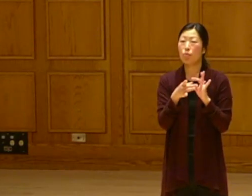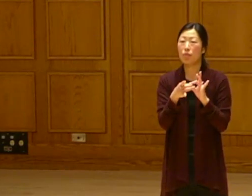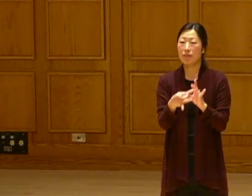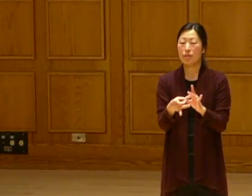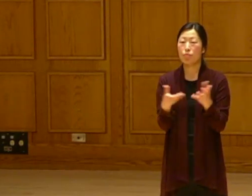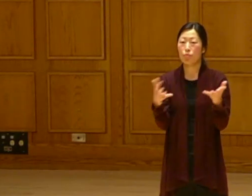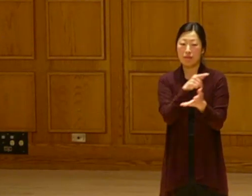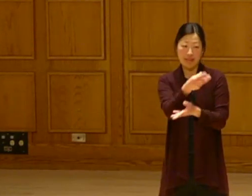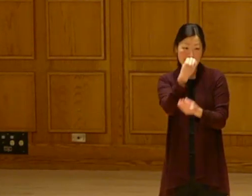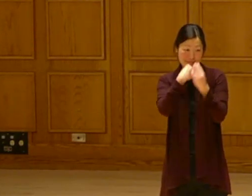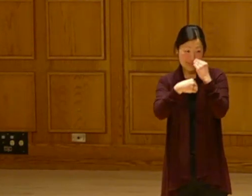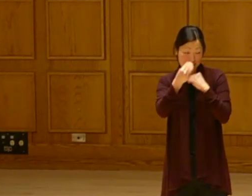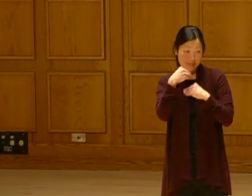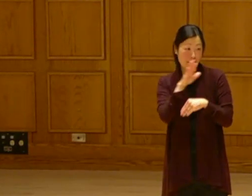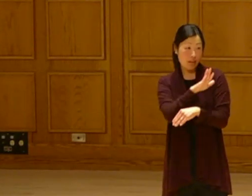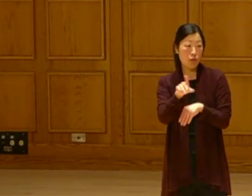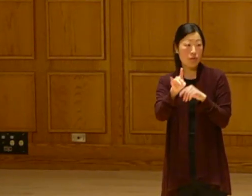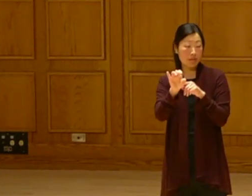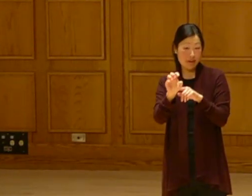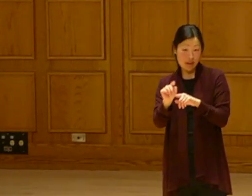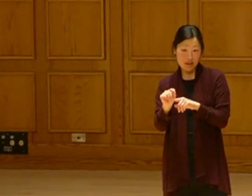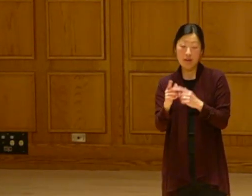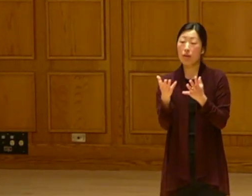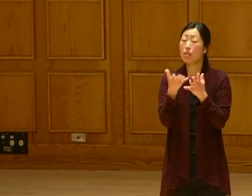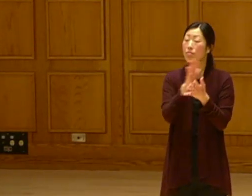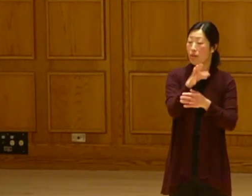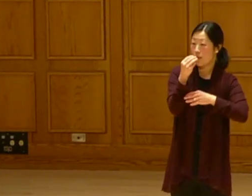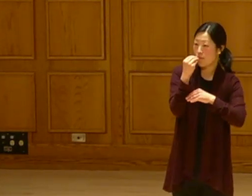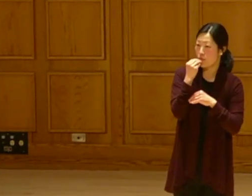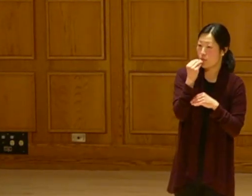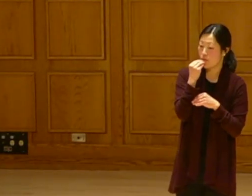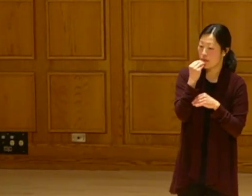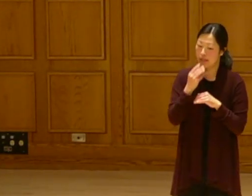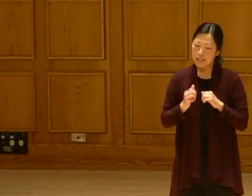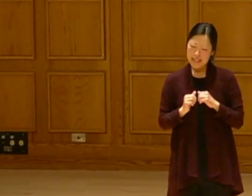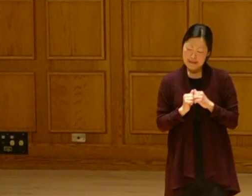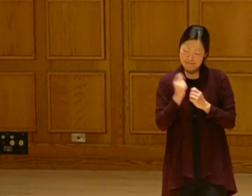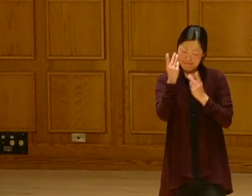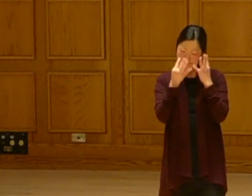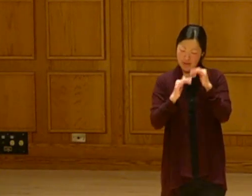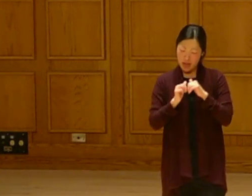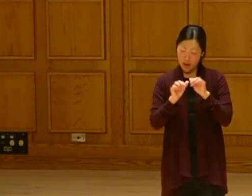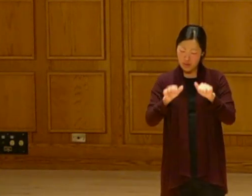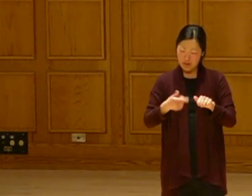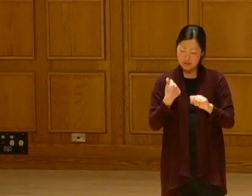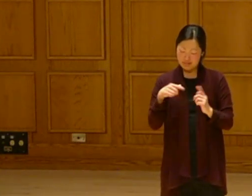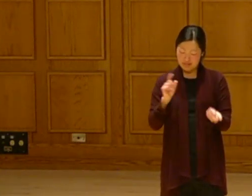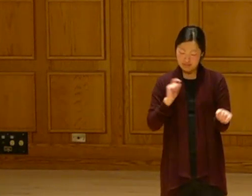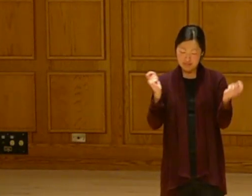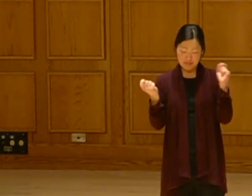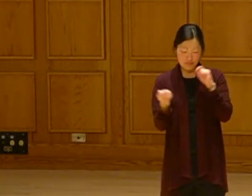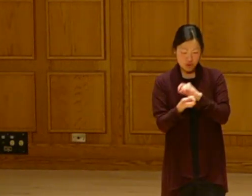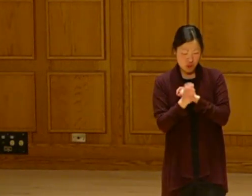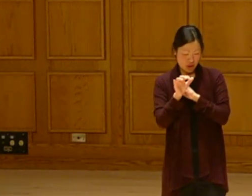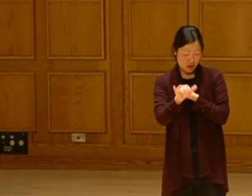with or suffering from are diet-related. How do we change that and thinking of all of the different